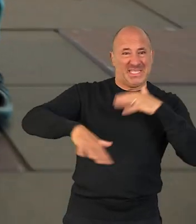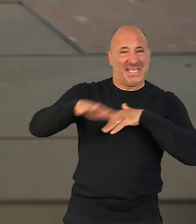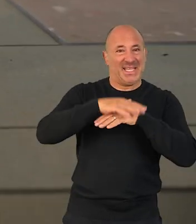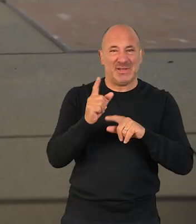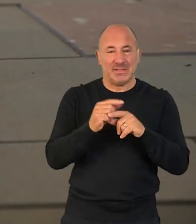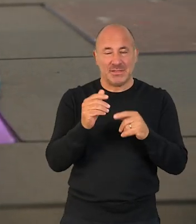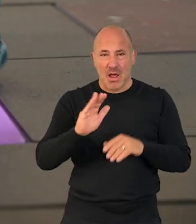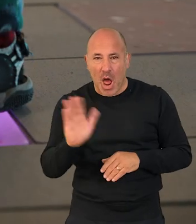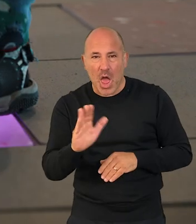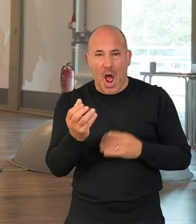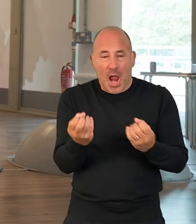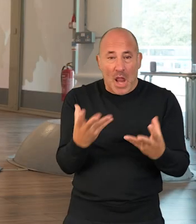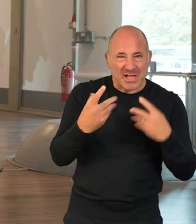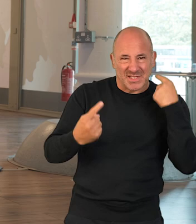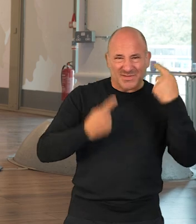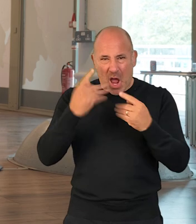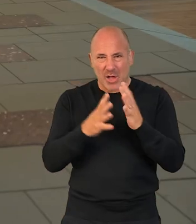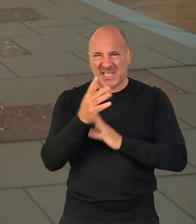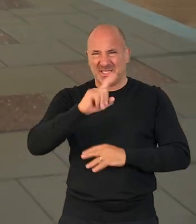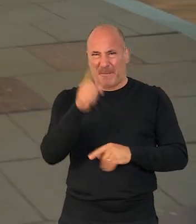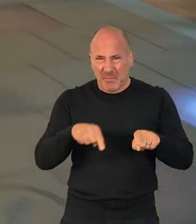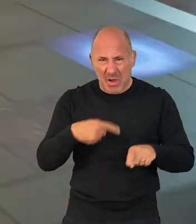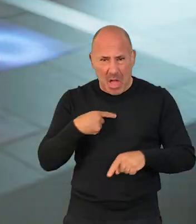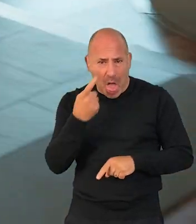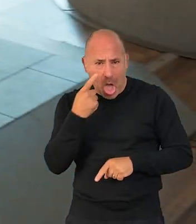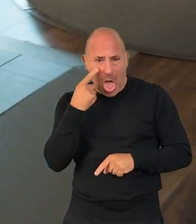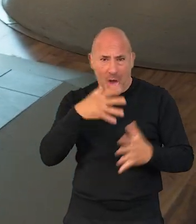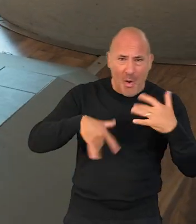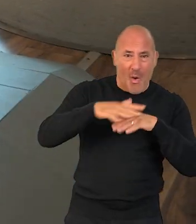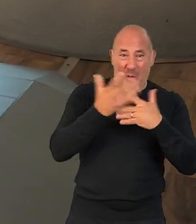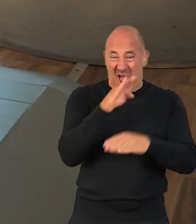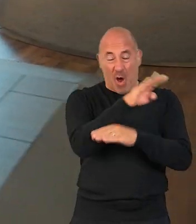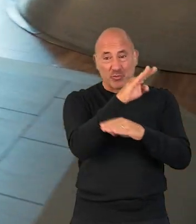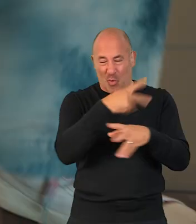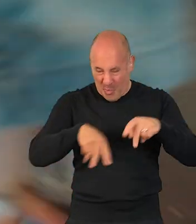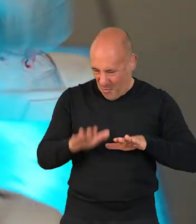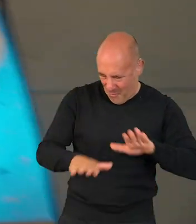It combines colour, light, and sound to encourage people to be playful, social